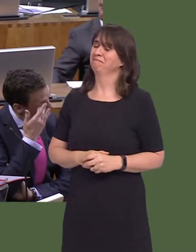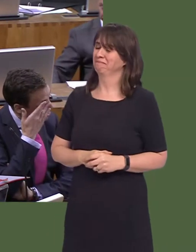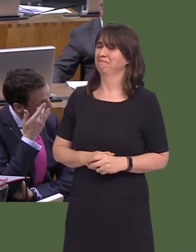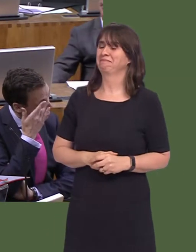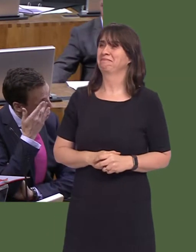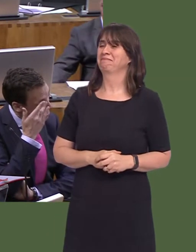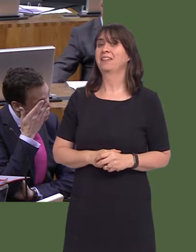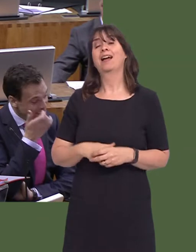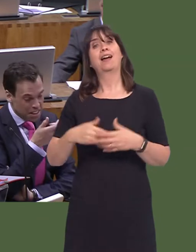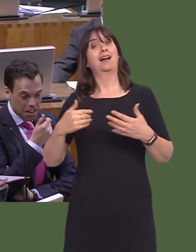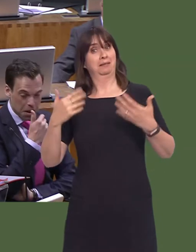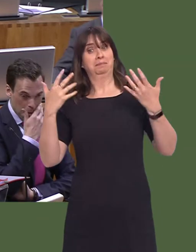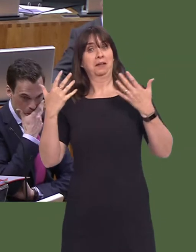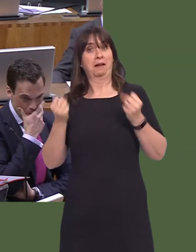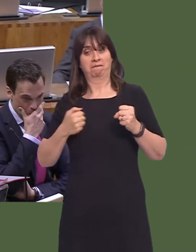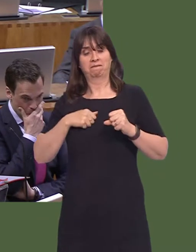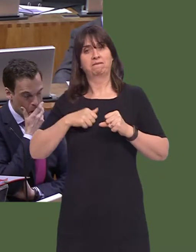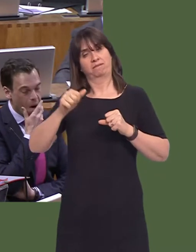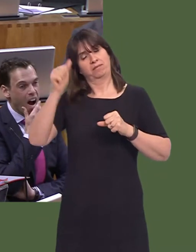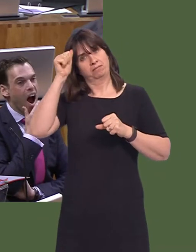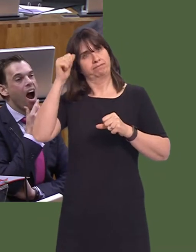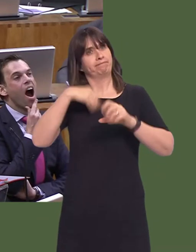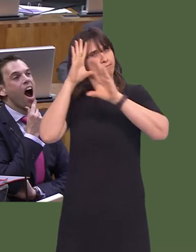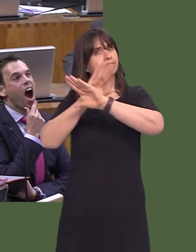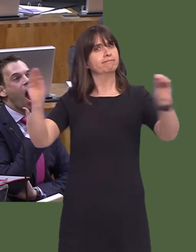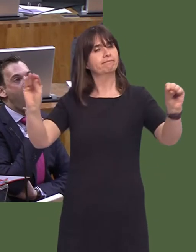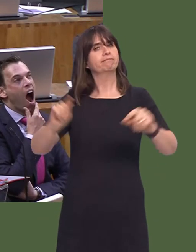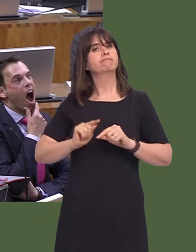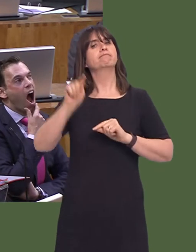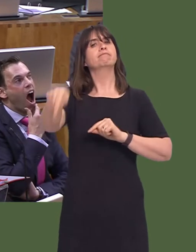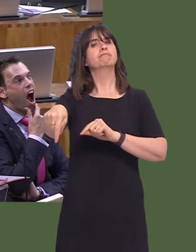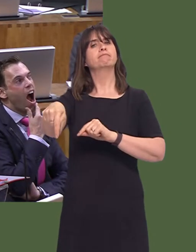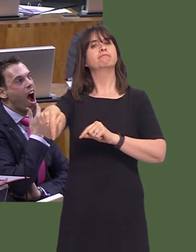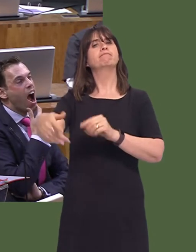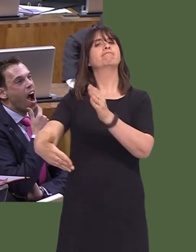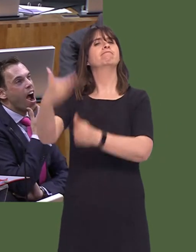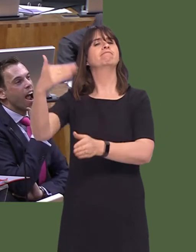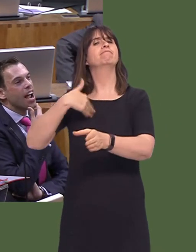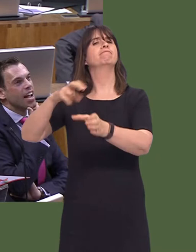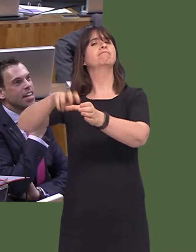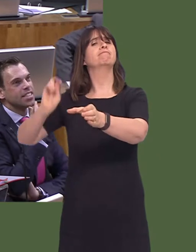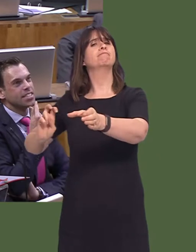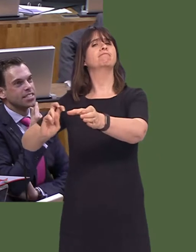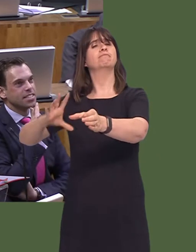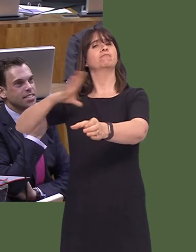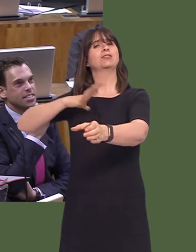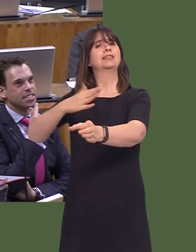I've outlined a timetable. I think it's important the country has continuity, and it's important of course that everything is in place to prepare for my successor, whoever that might be.